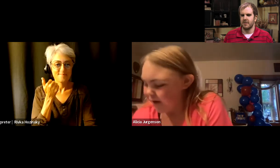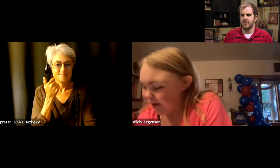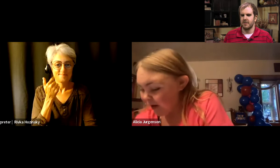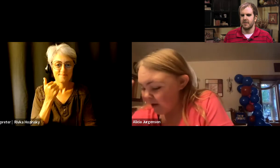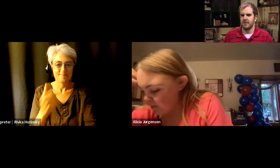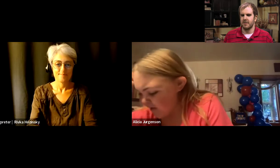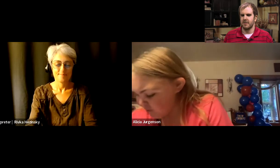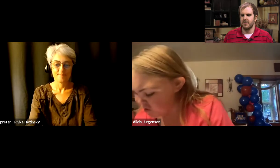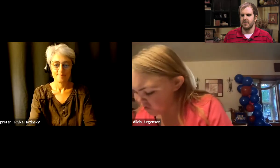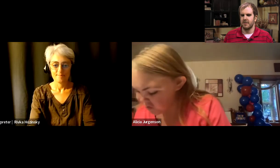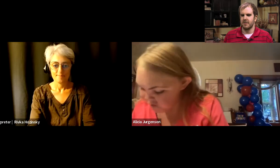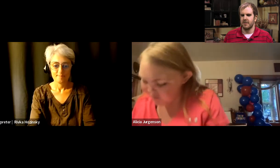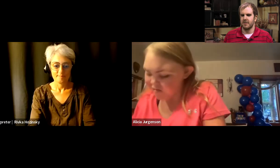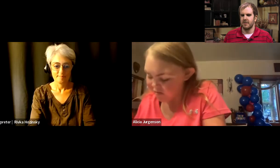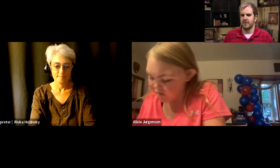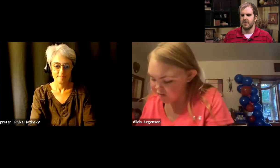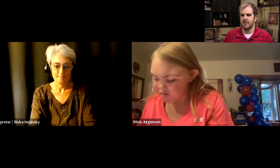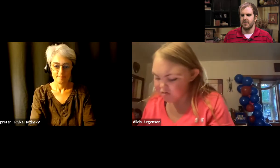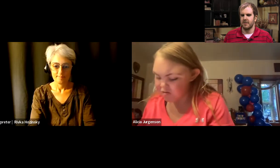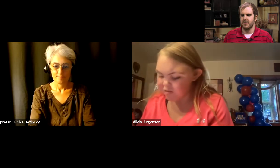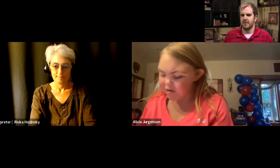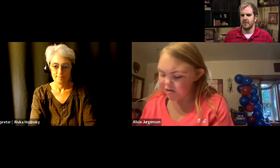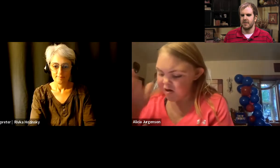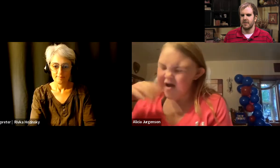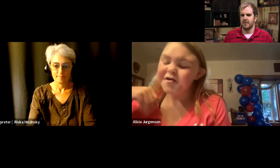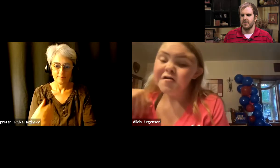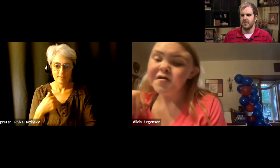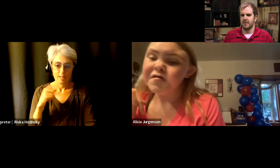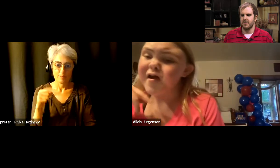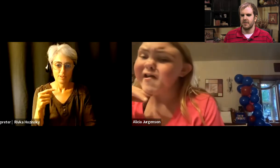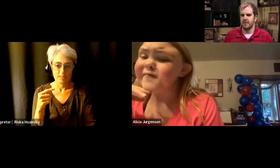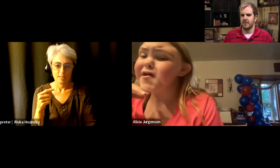Um I'm just I seriously do not even know.